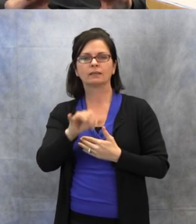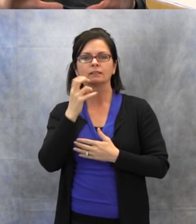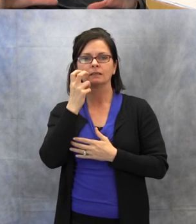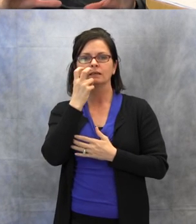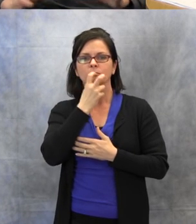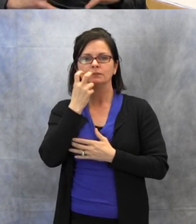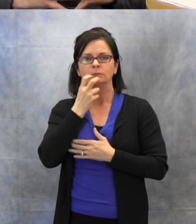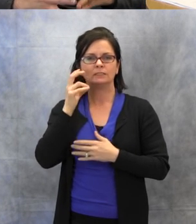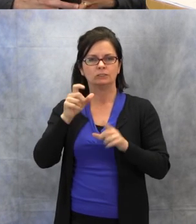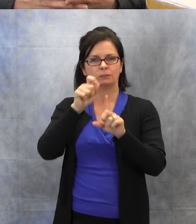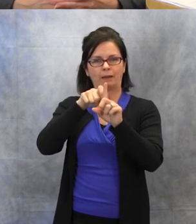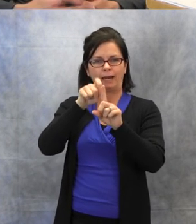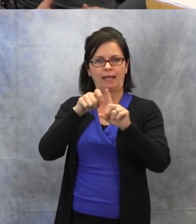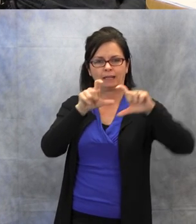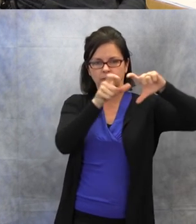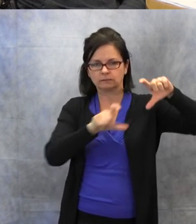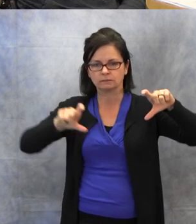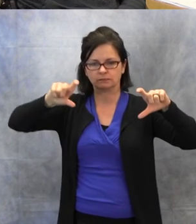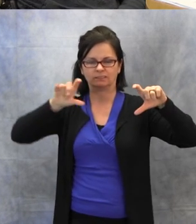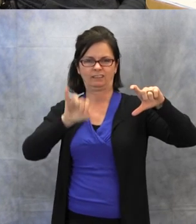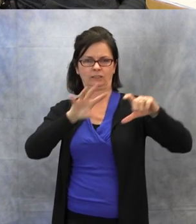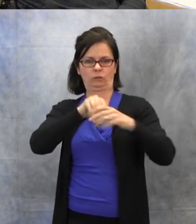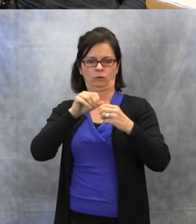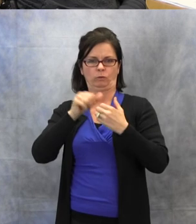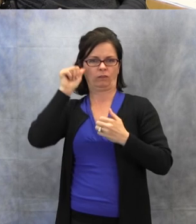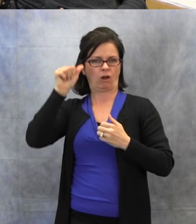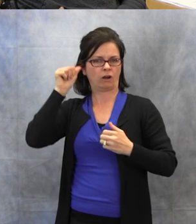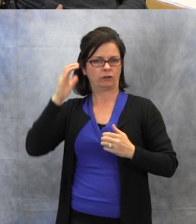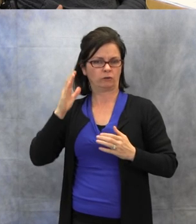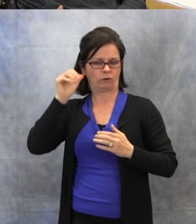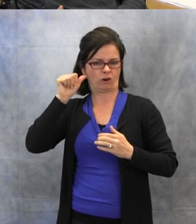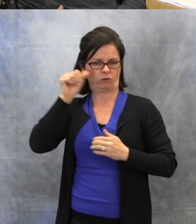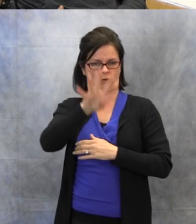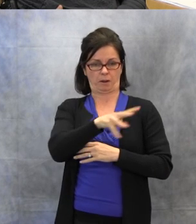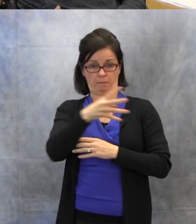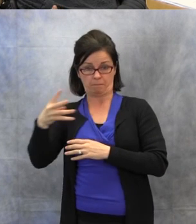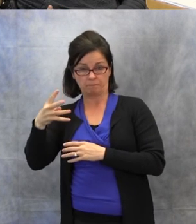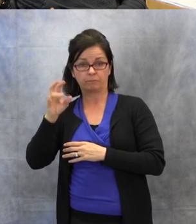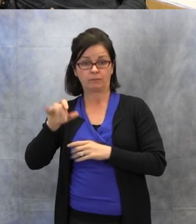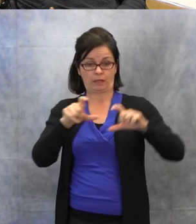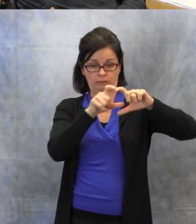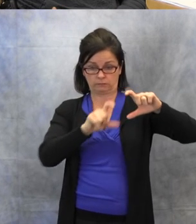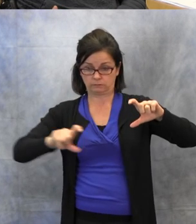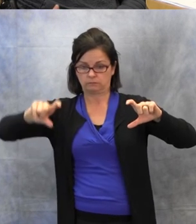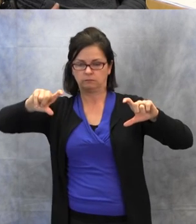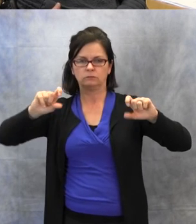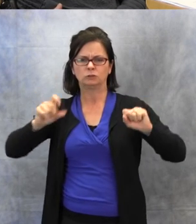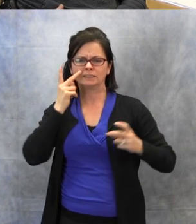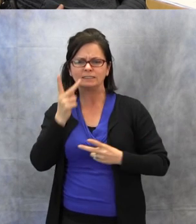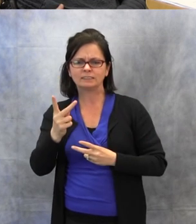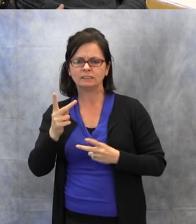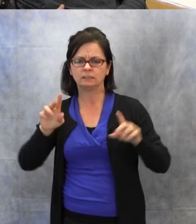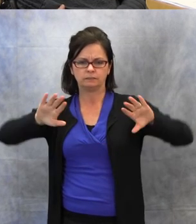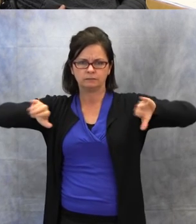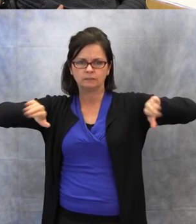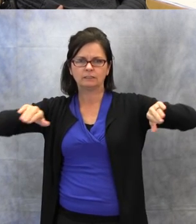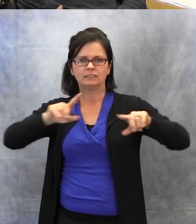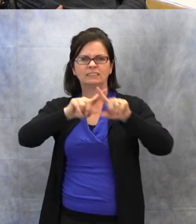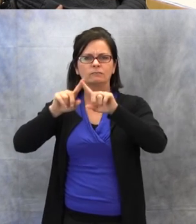within the audiogram. On the sides, it shows you the different degrees of hearing loss,